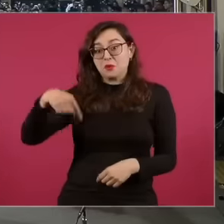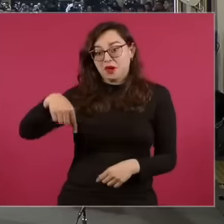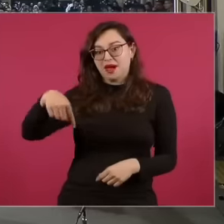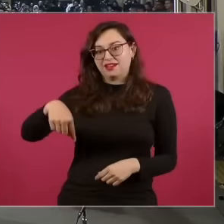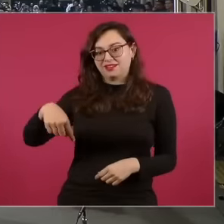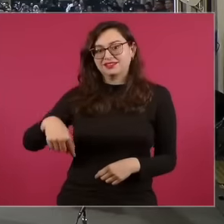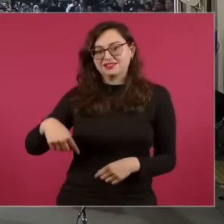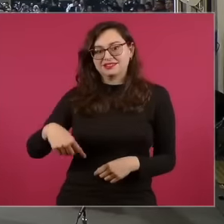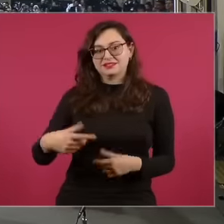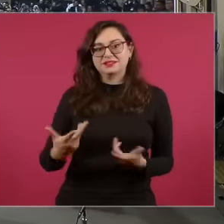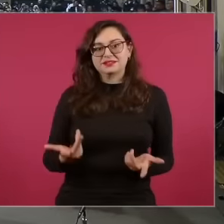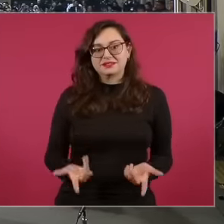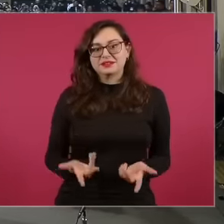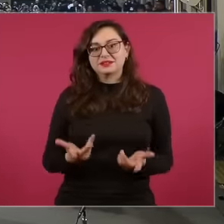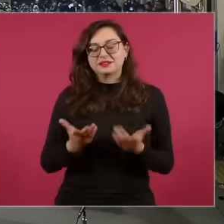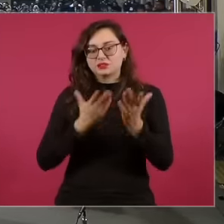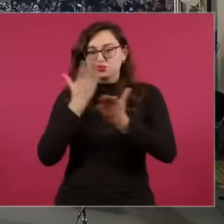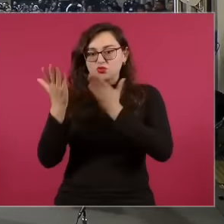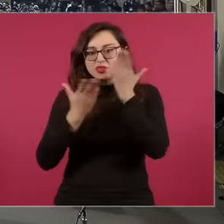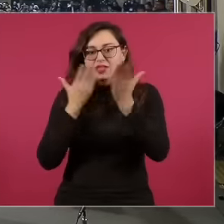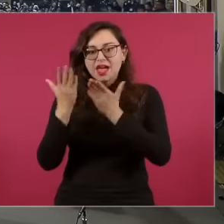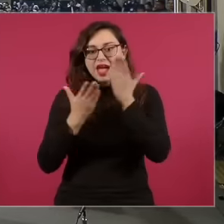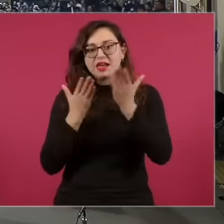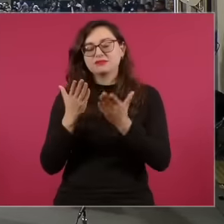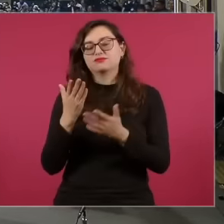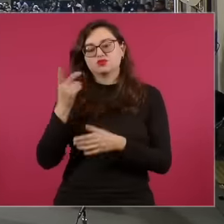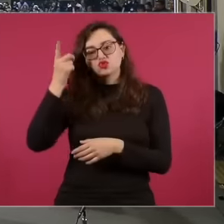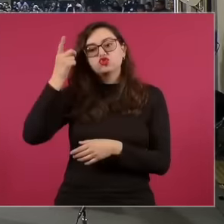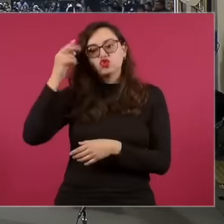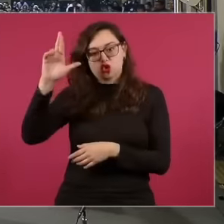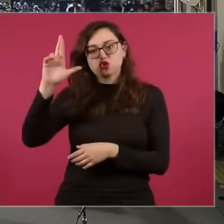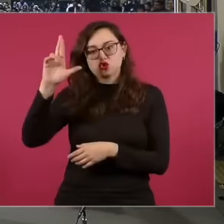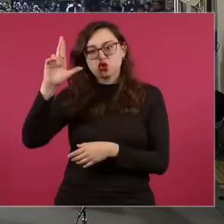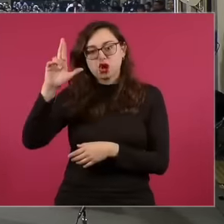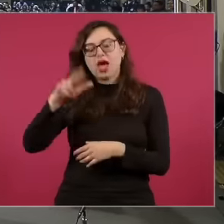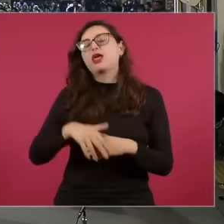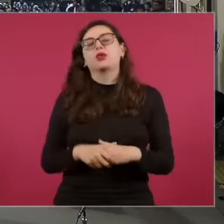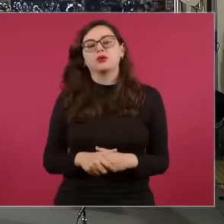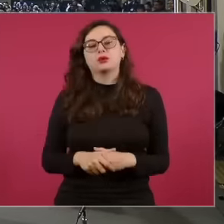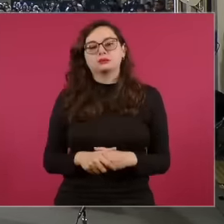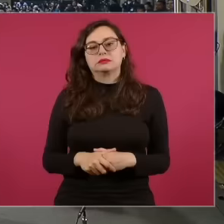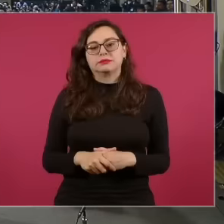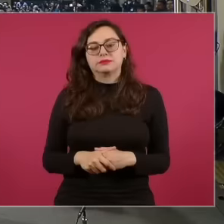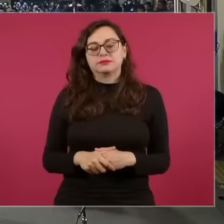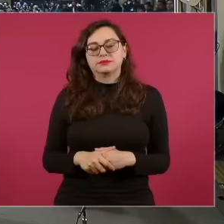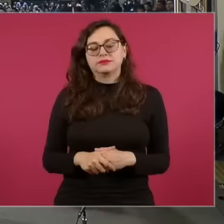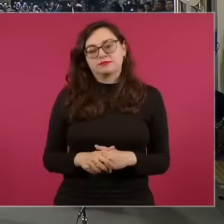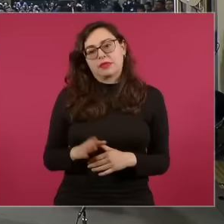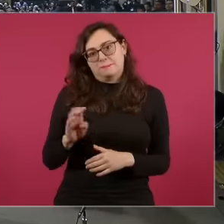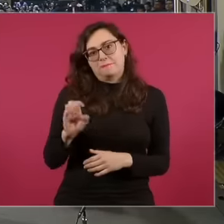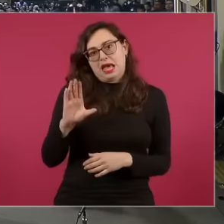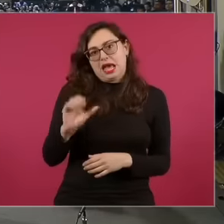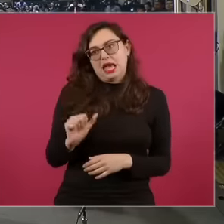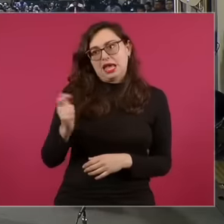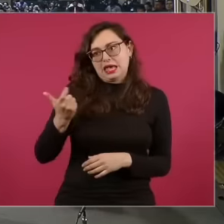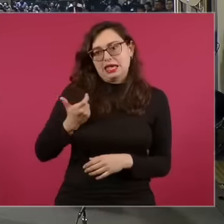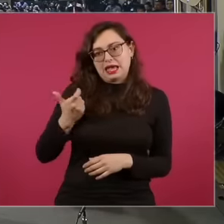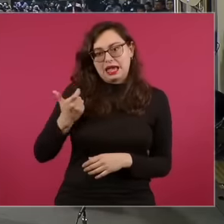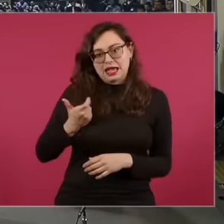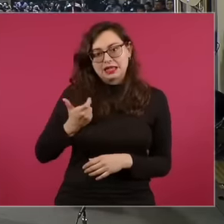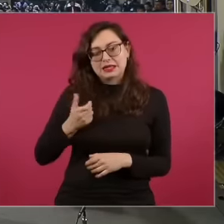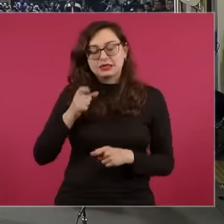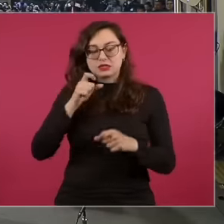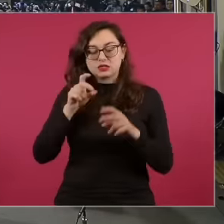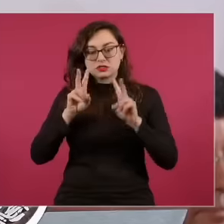doing a doctoral scholarship eh And I am working on the topic of Artificial Intelligence in education